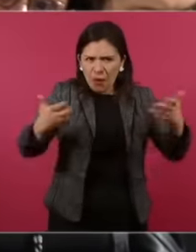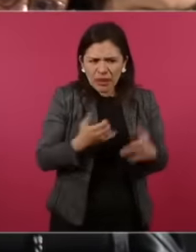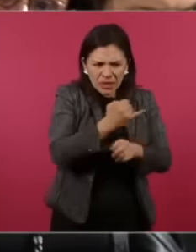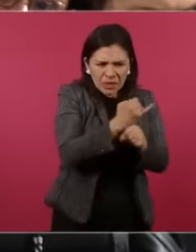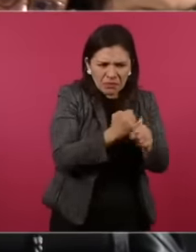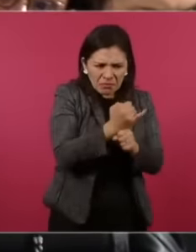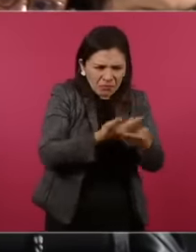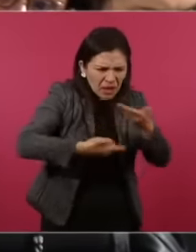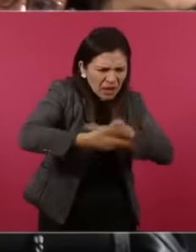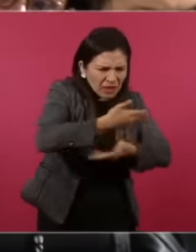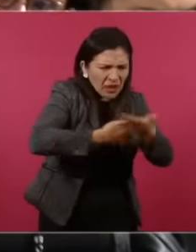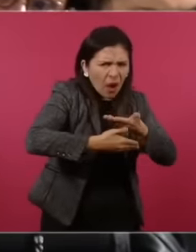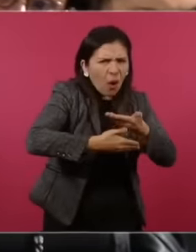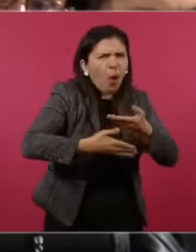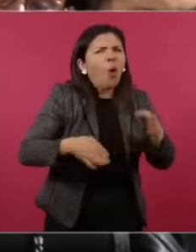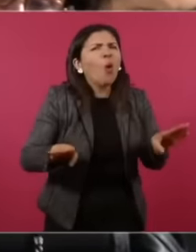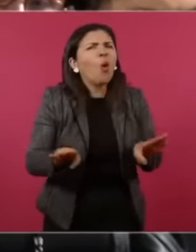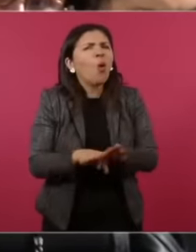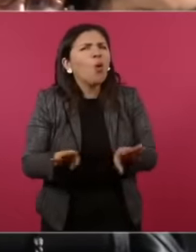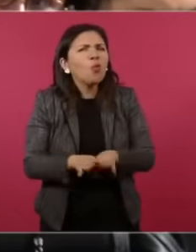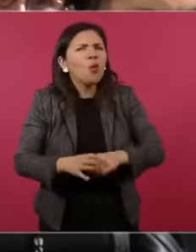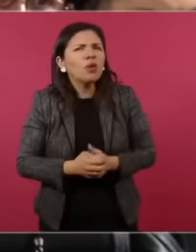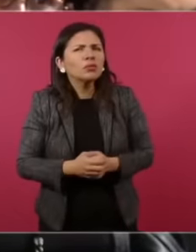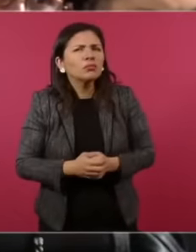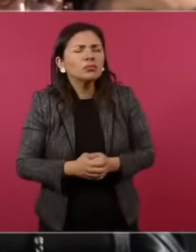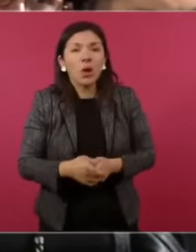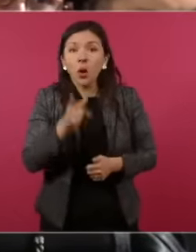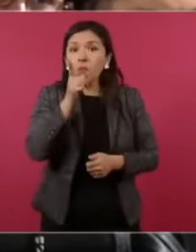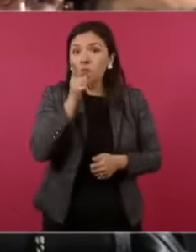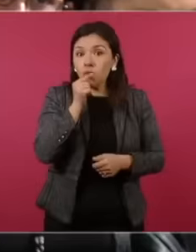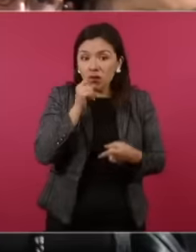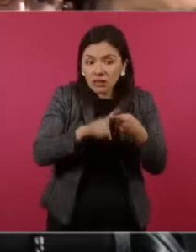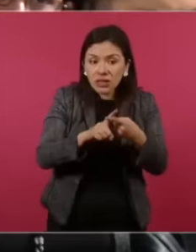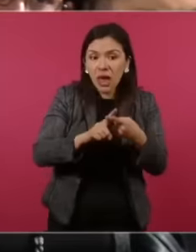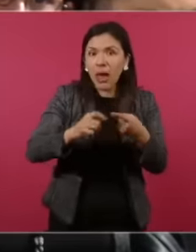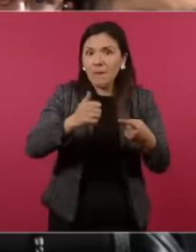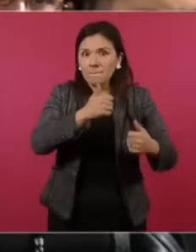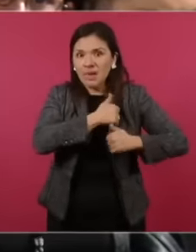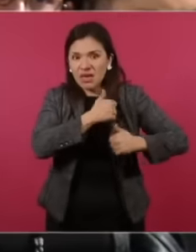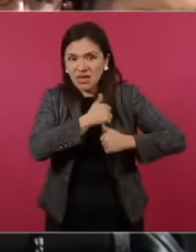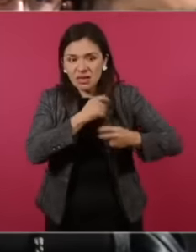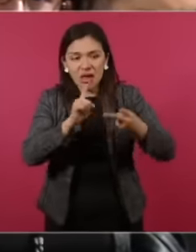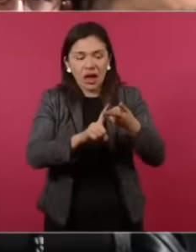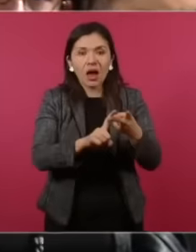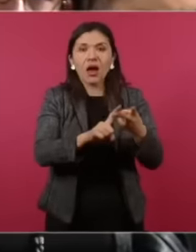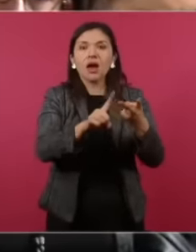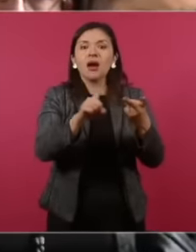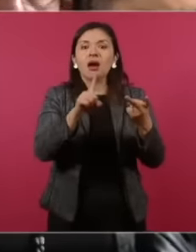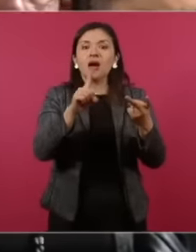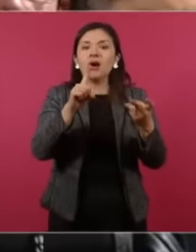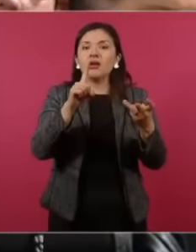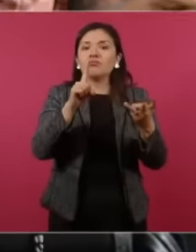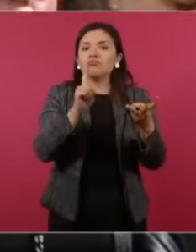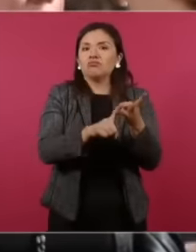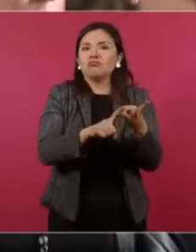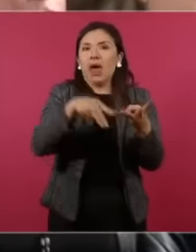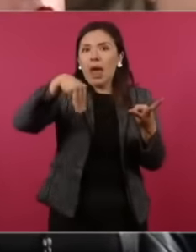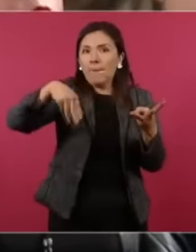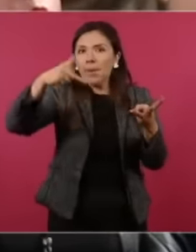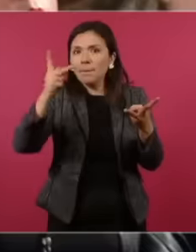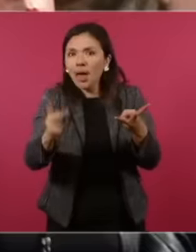How are you going to investigate the police? to the military to the to the public ministries to the public